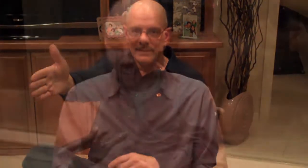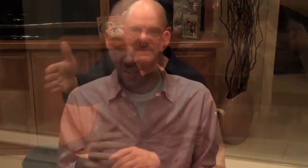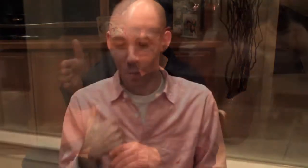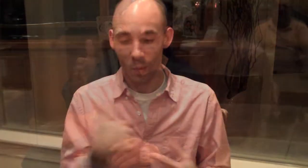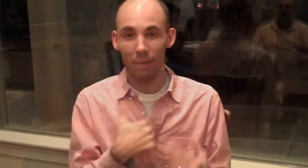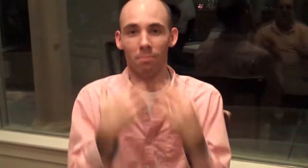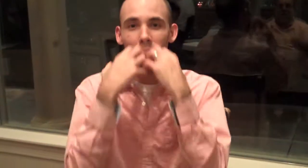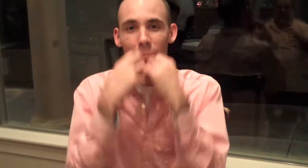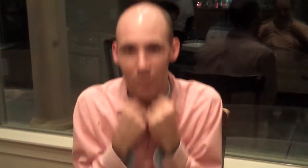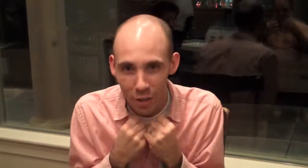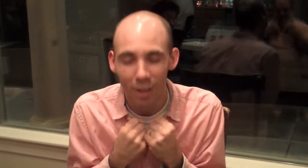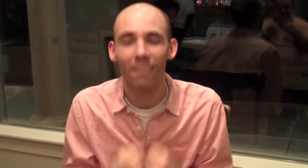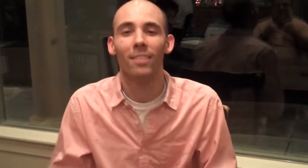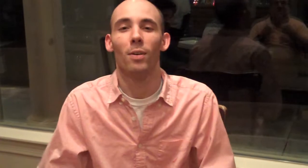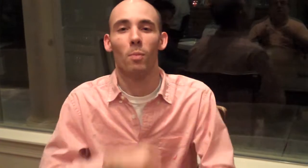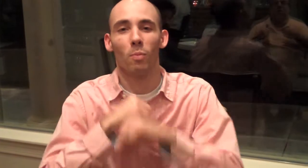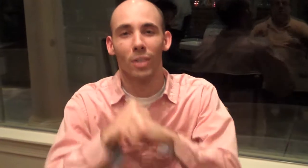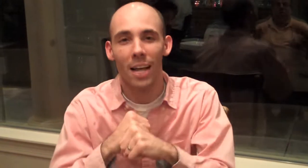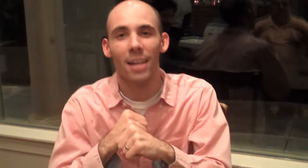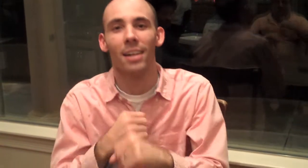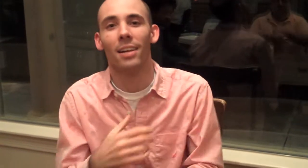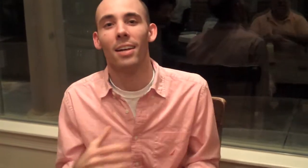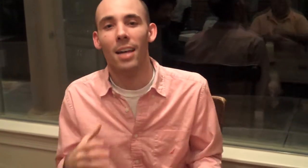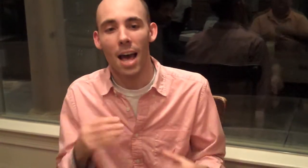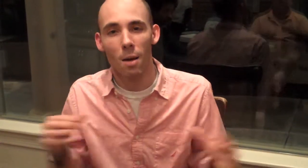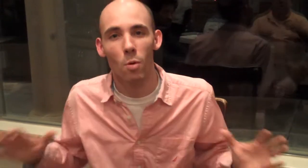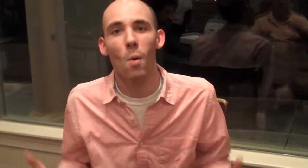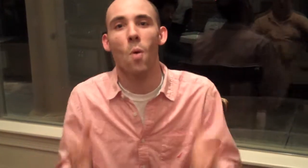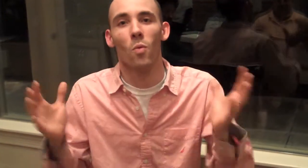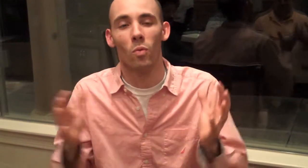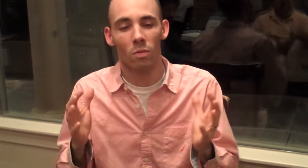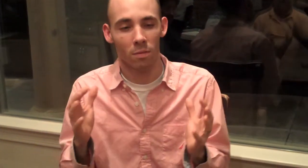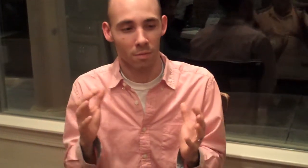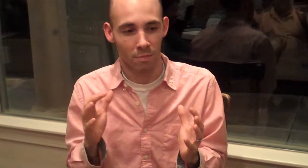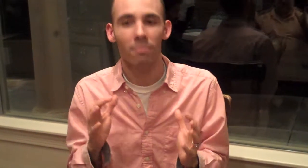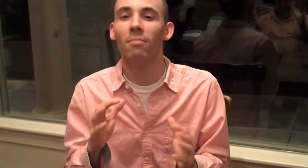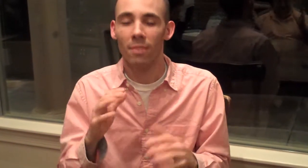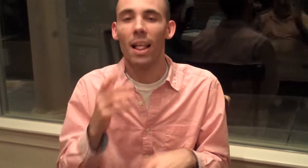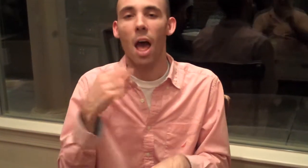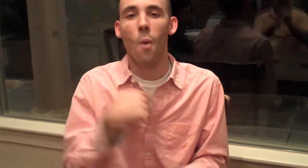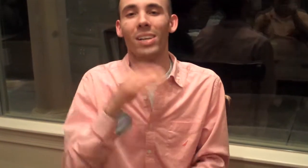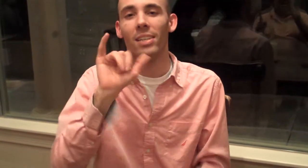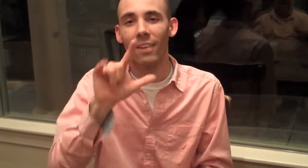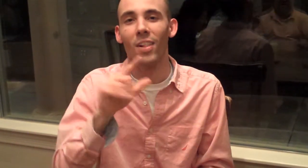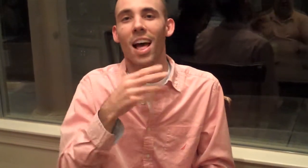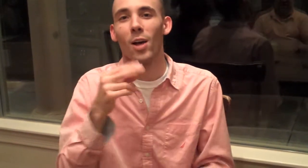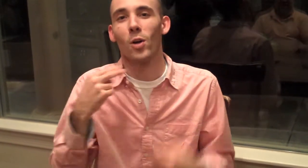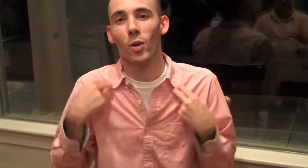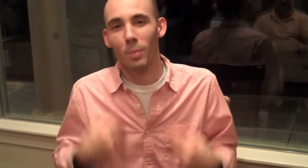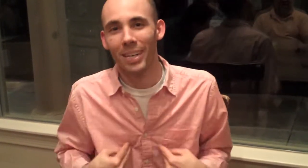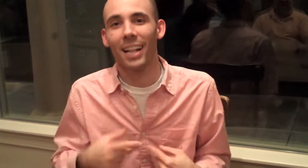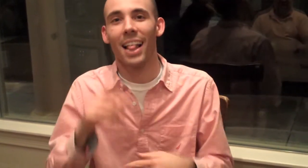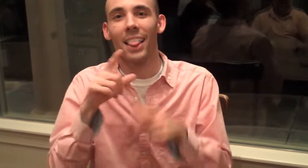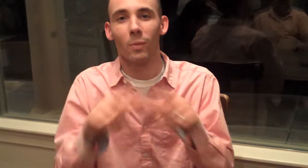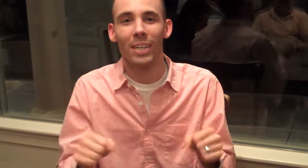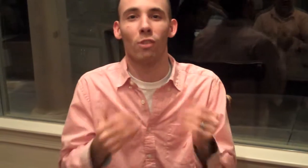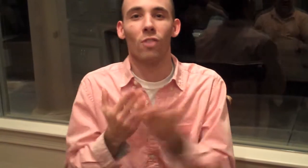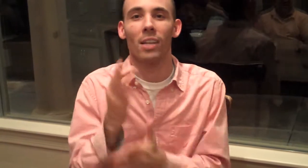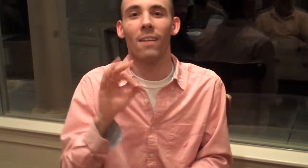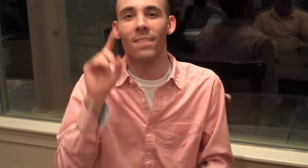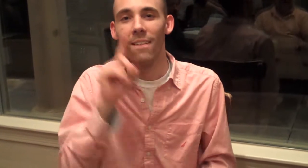We preserve, protect, and promote our civil, human, and linguistic rights of Deaf and Hard of Hearing